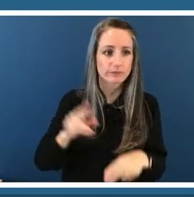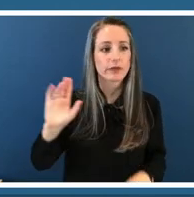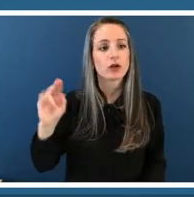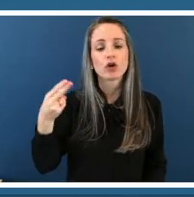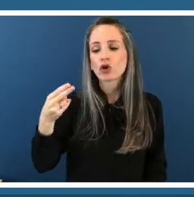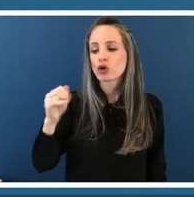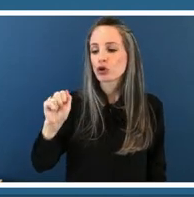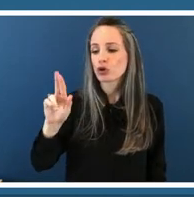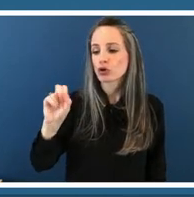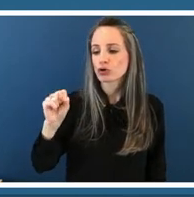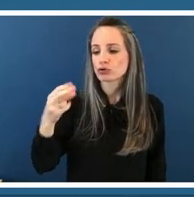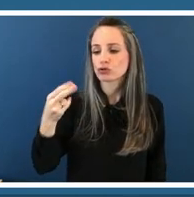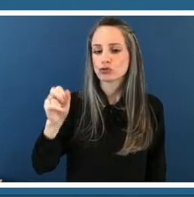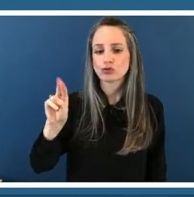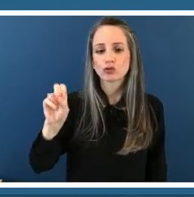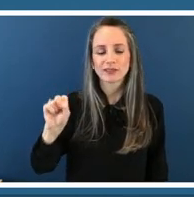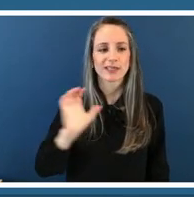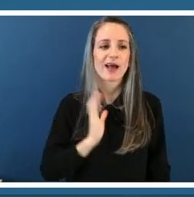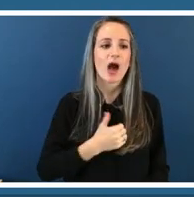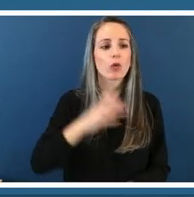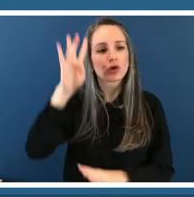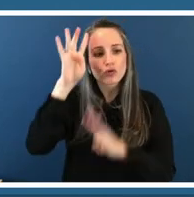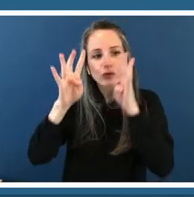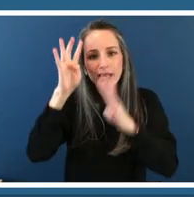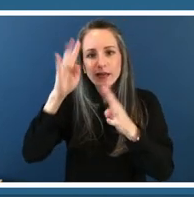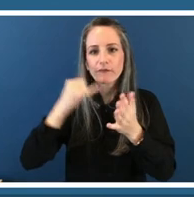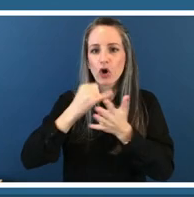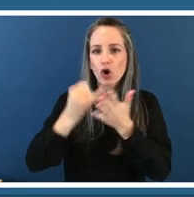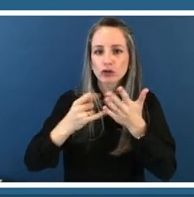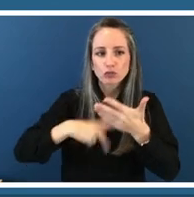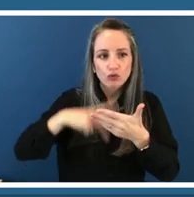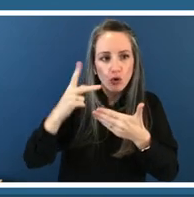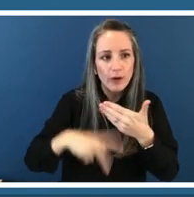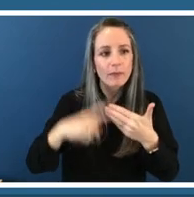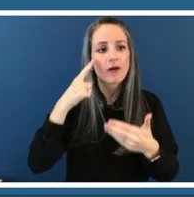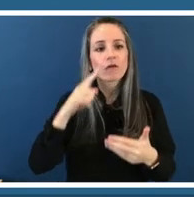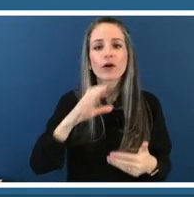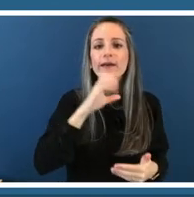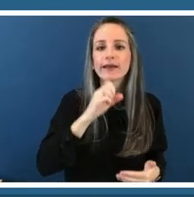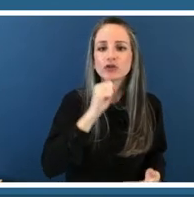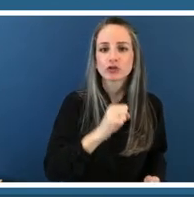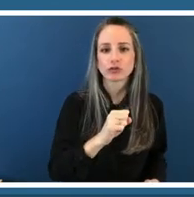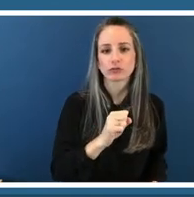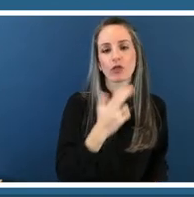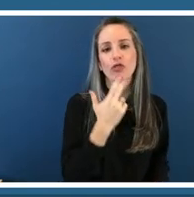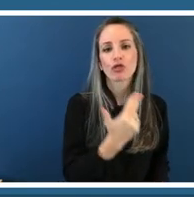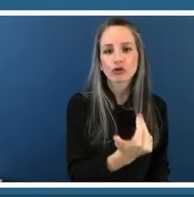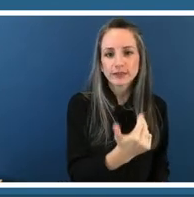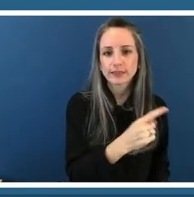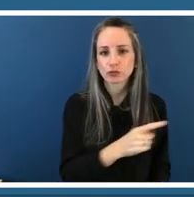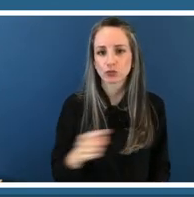for young people or teens ages 13 and 19.